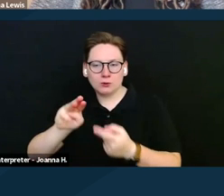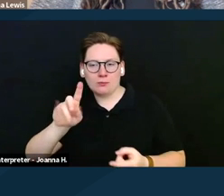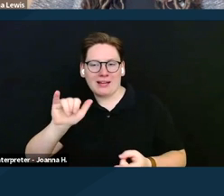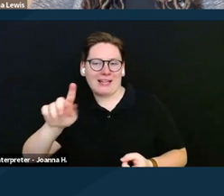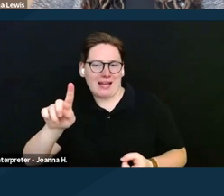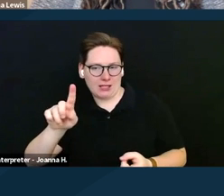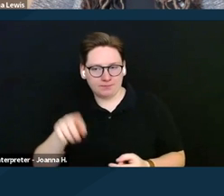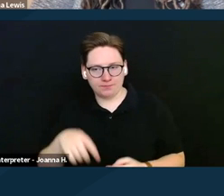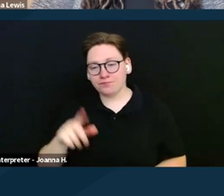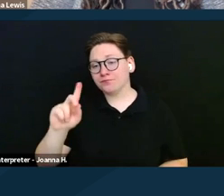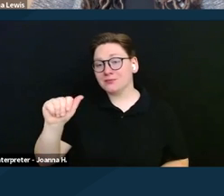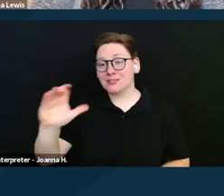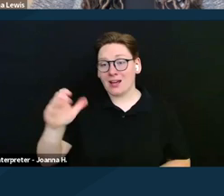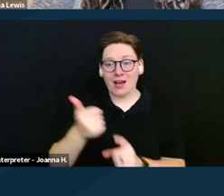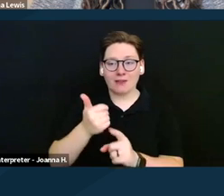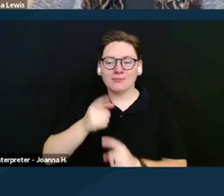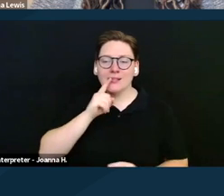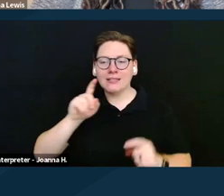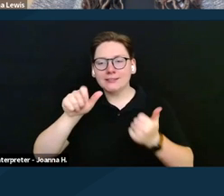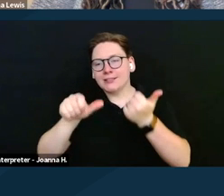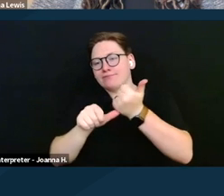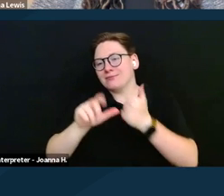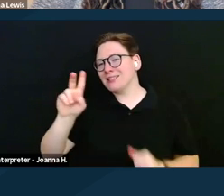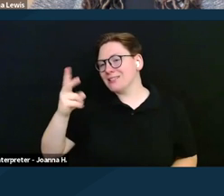DAC is a secondary benefit based on the work record